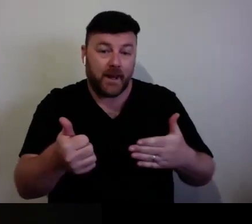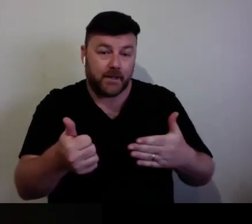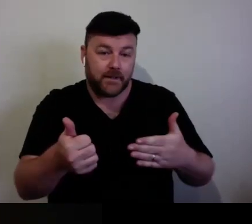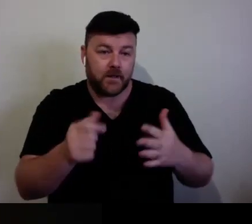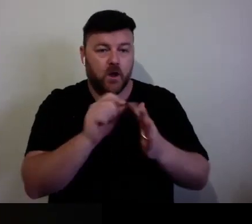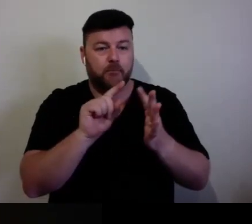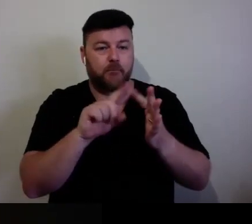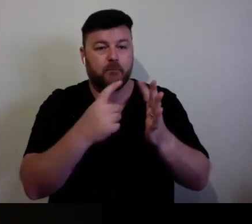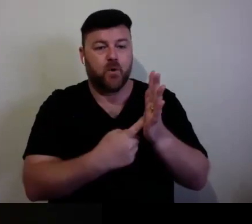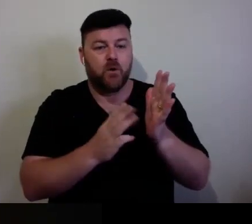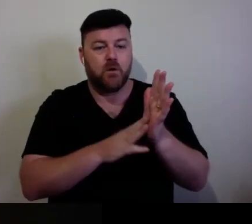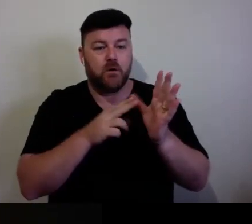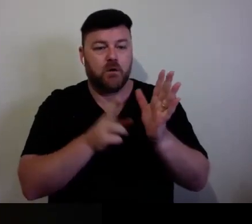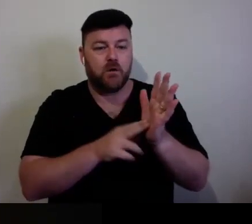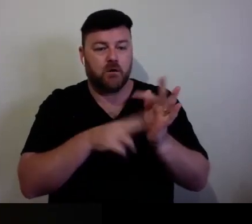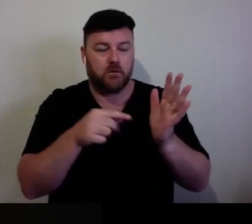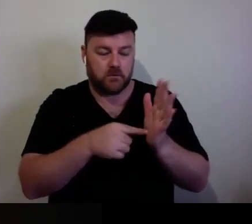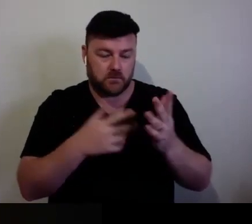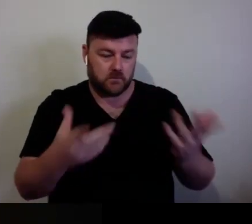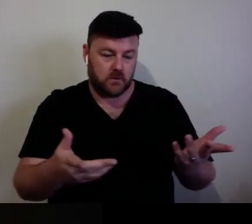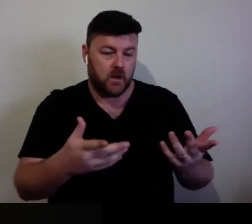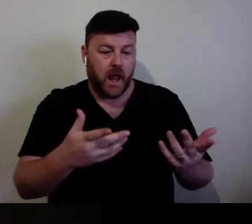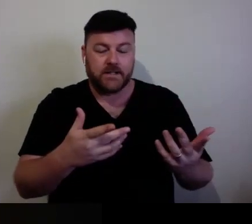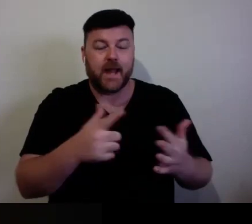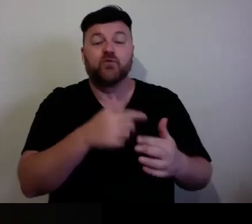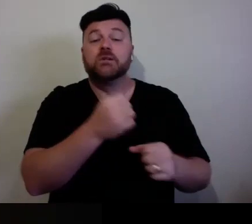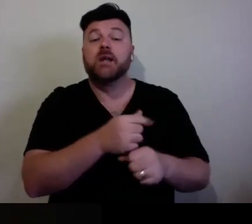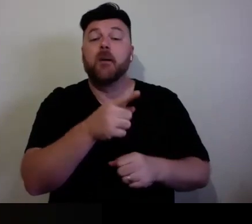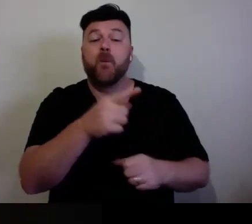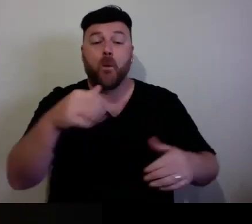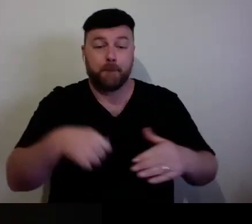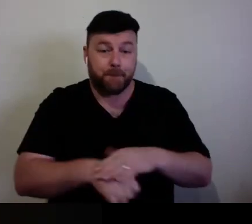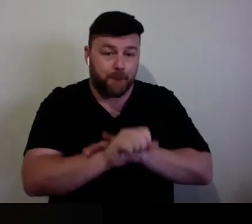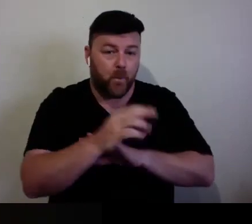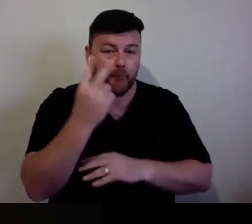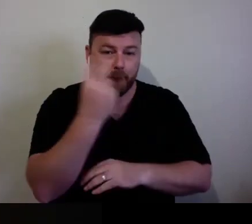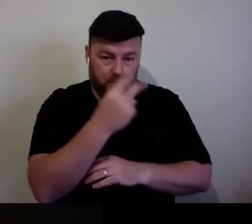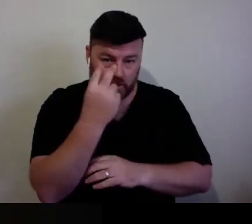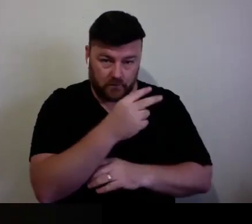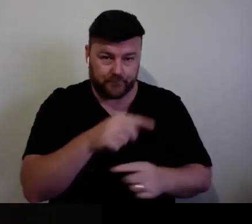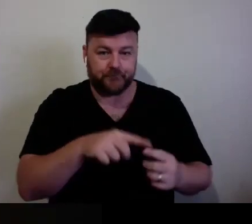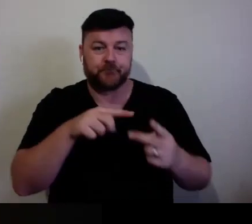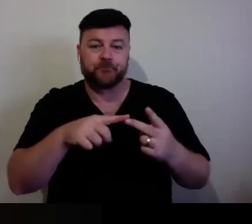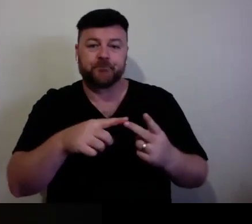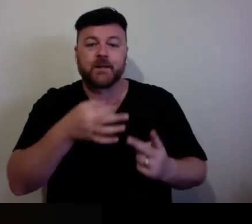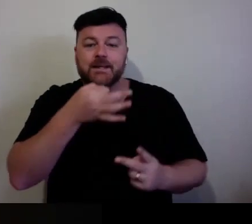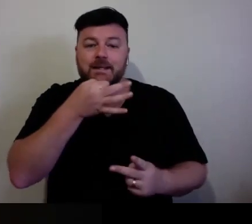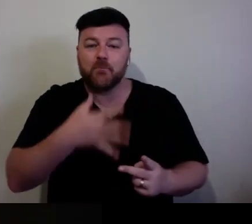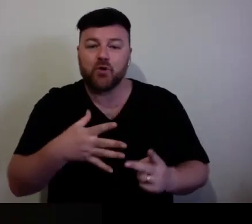let's say you were born without sight. Temporary you might have just